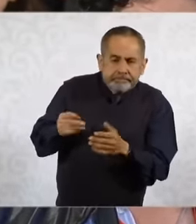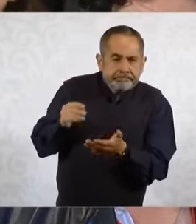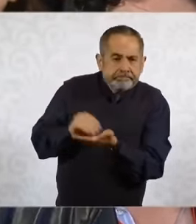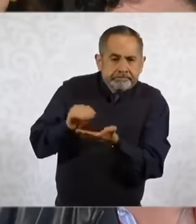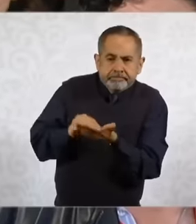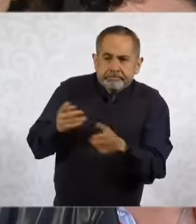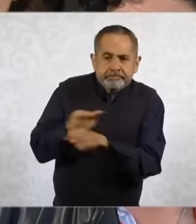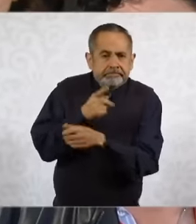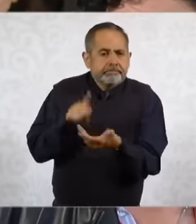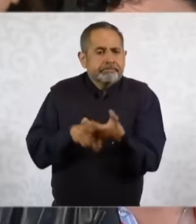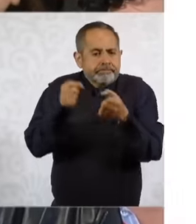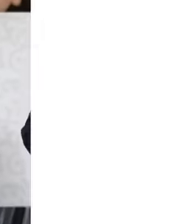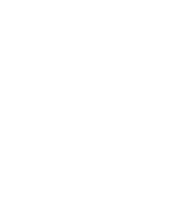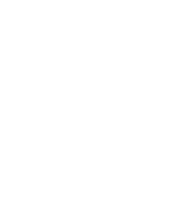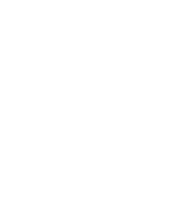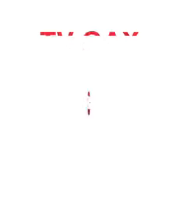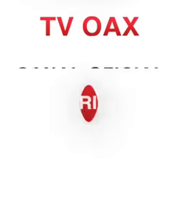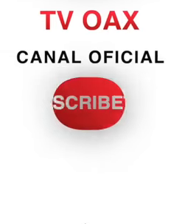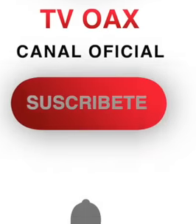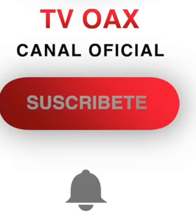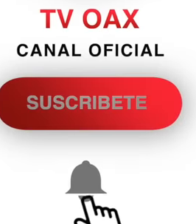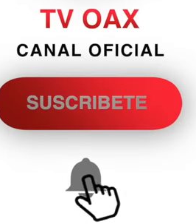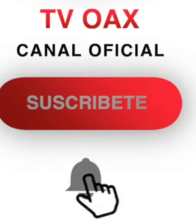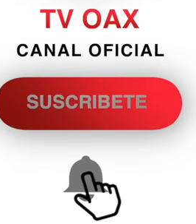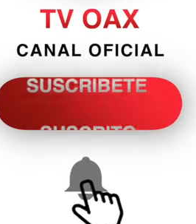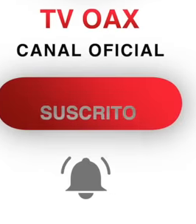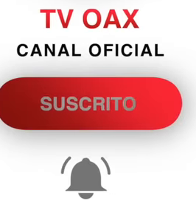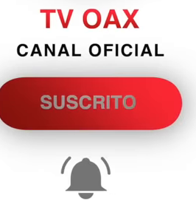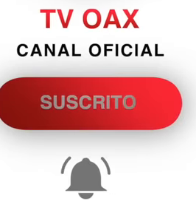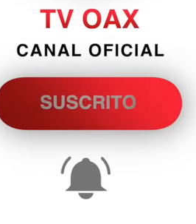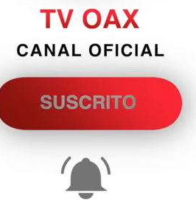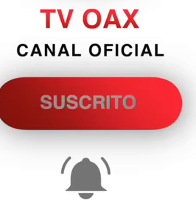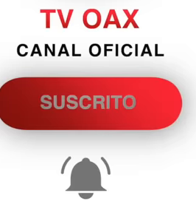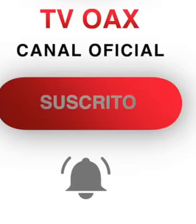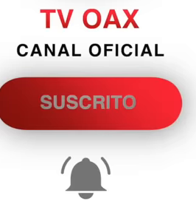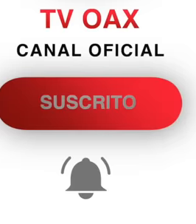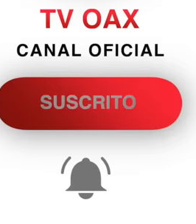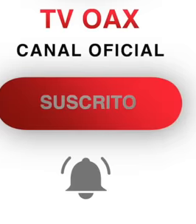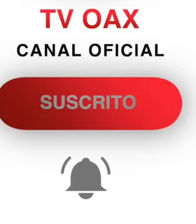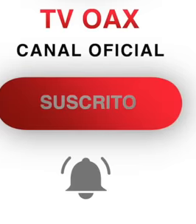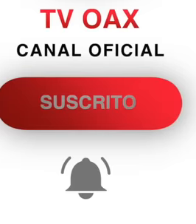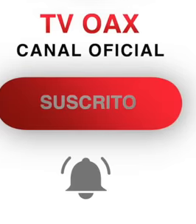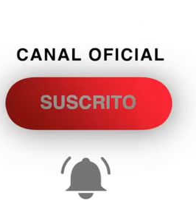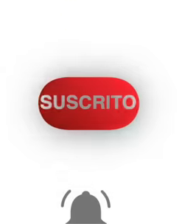security situation that was arising in Sinaloa. I would like to know what the